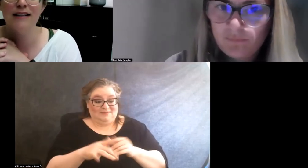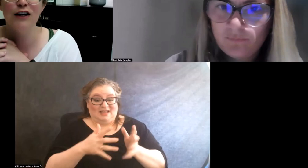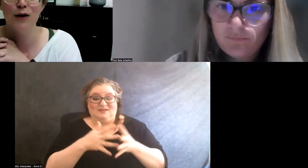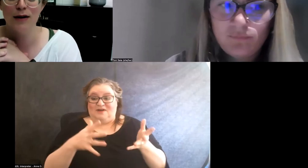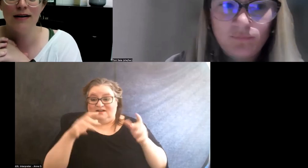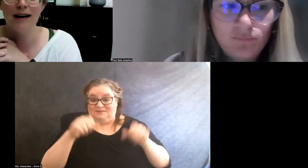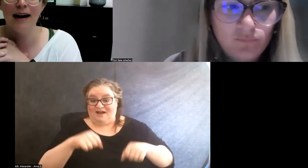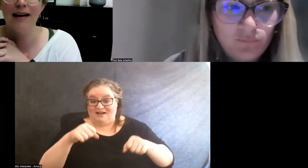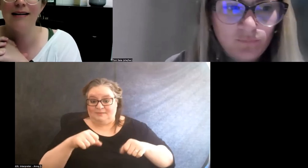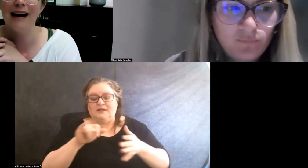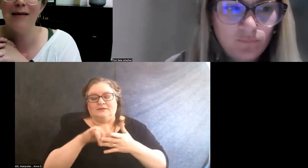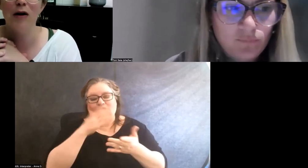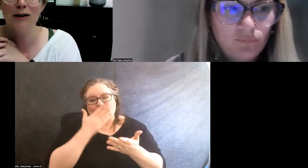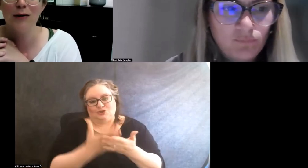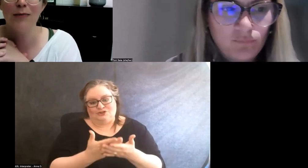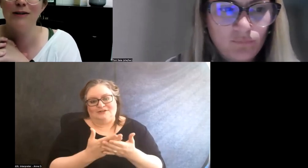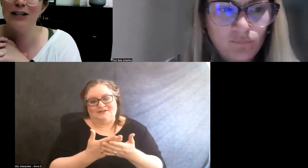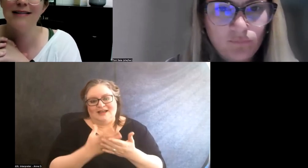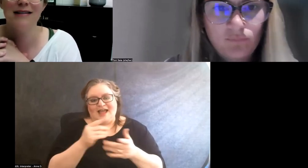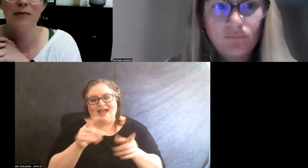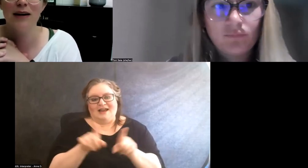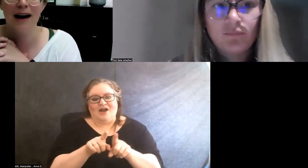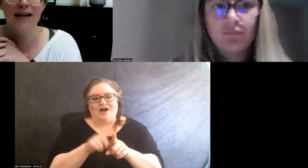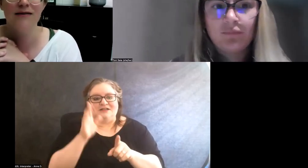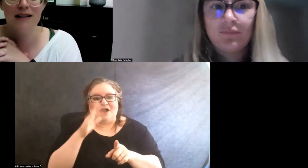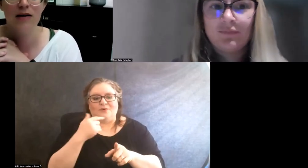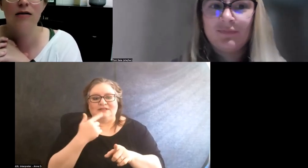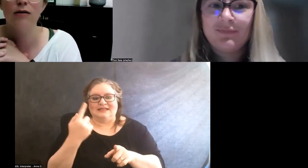it's good. And I'm also gonna say something kind of cynical,